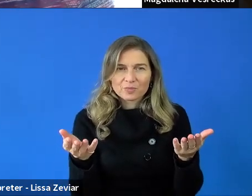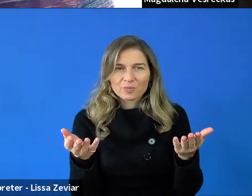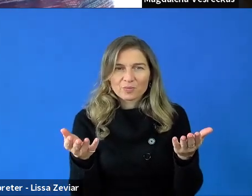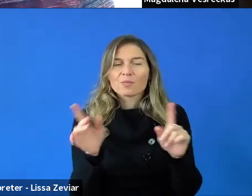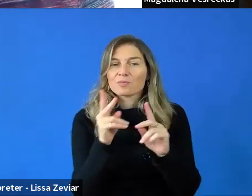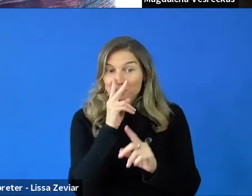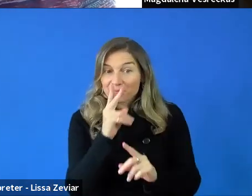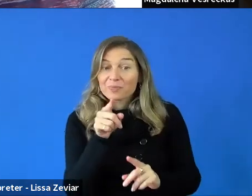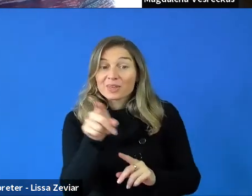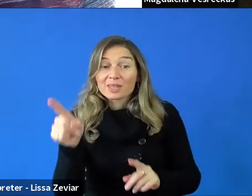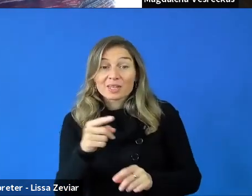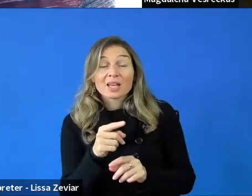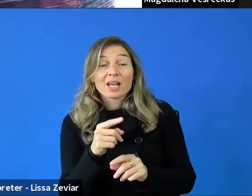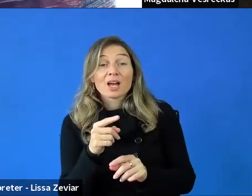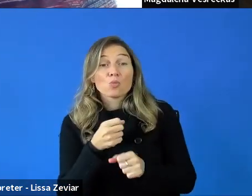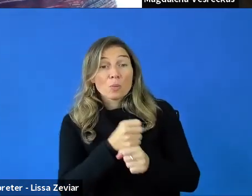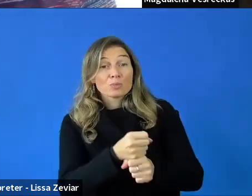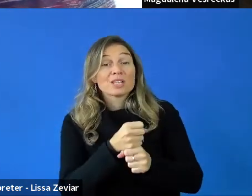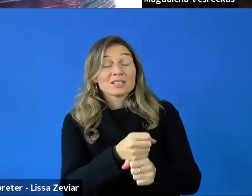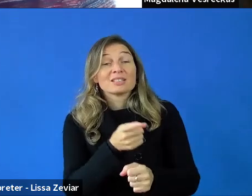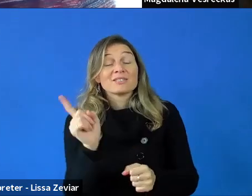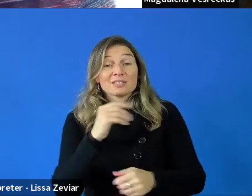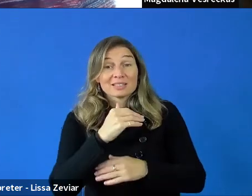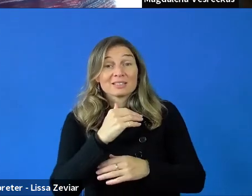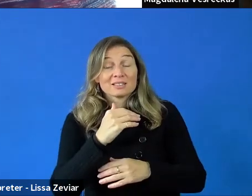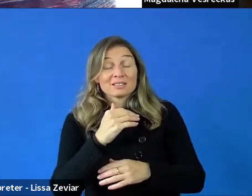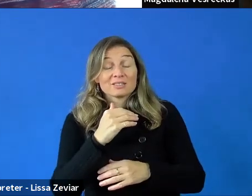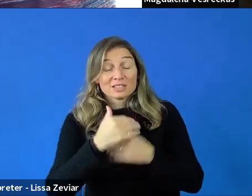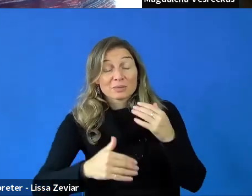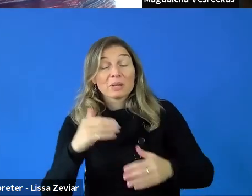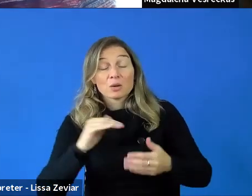of persons with disabilities contributing meaningfully to research.